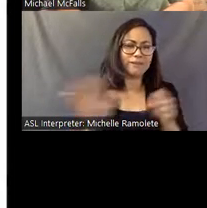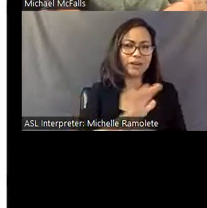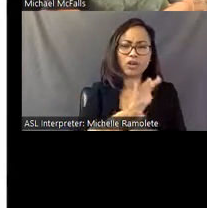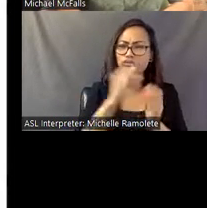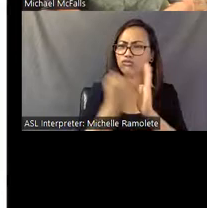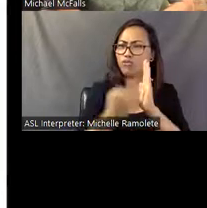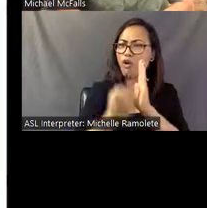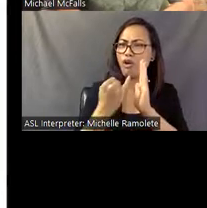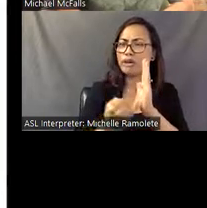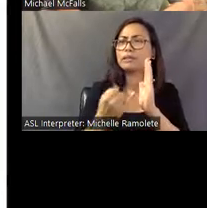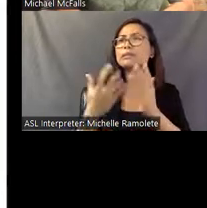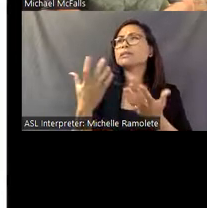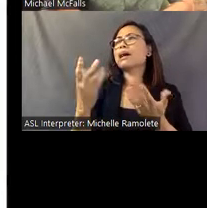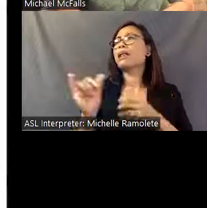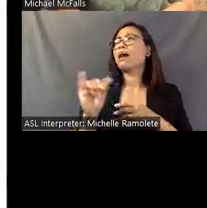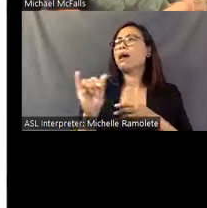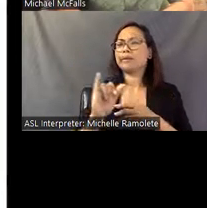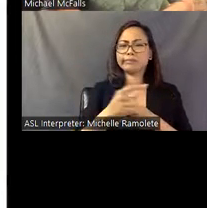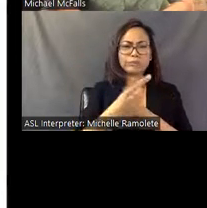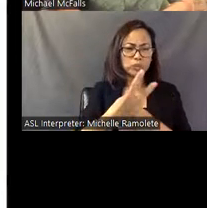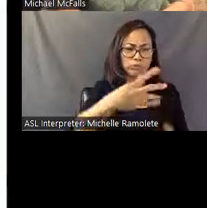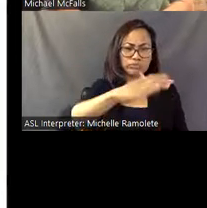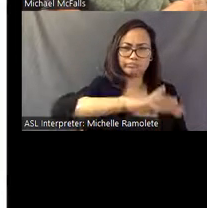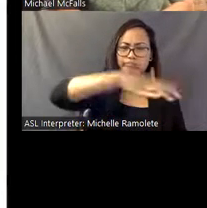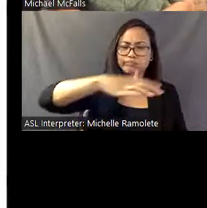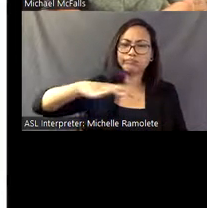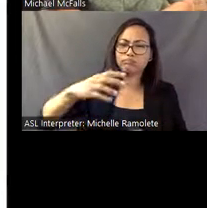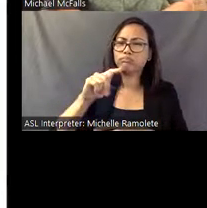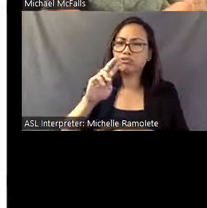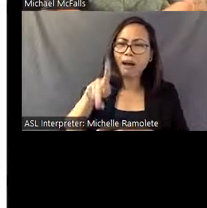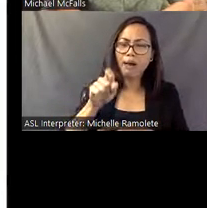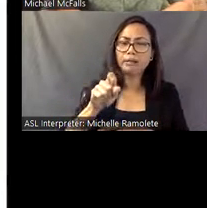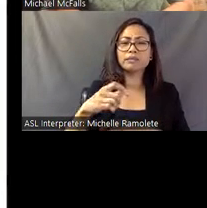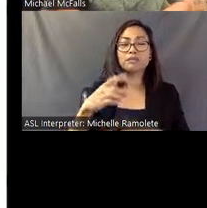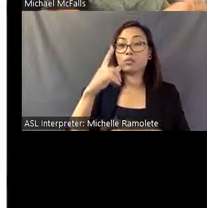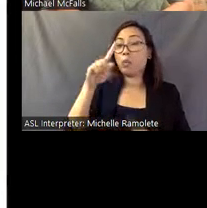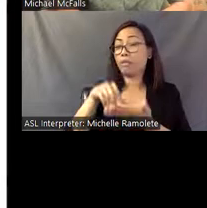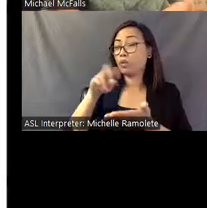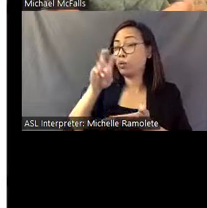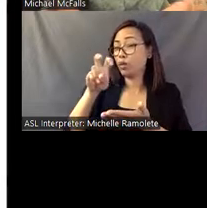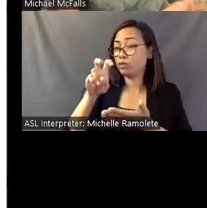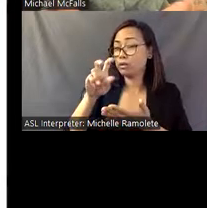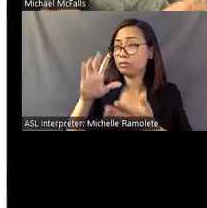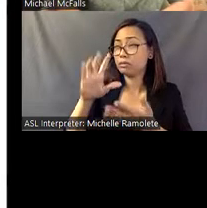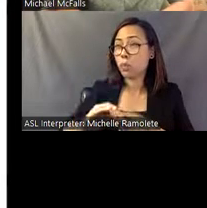between a couple trunks and some other portfolios, 1200 drawings that are now in the archives at Columbus State University.